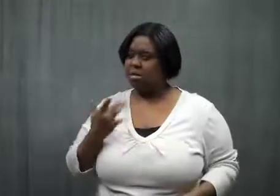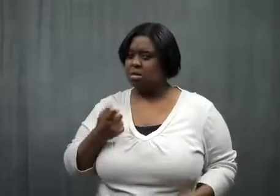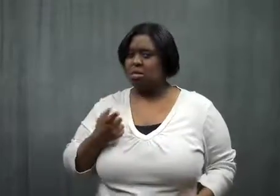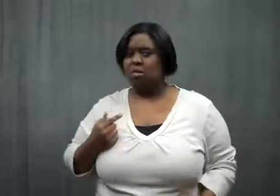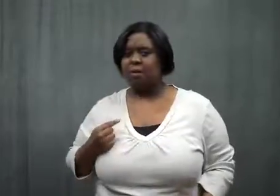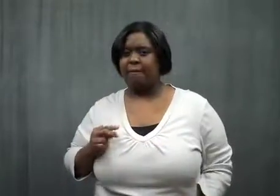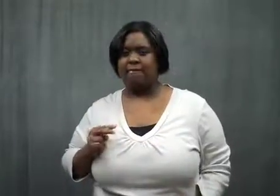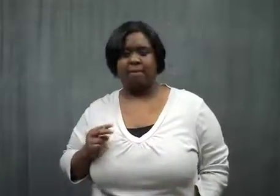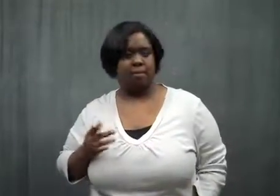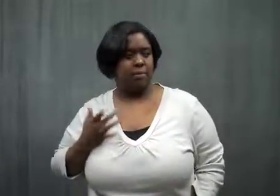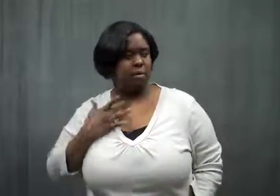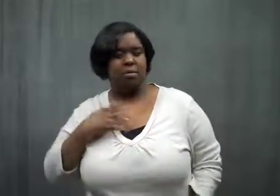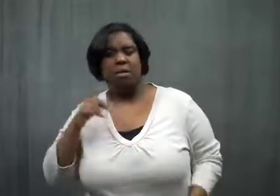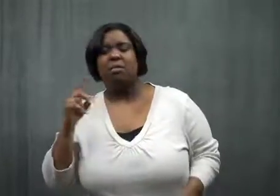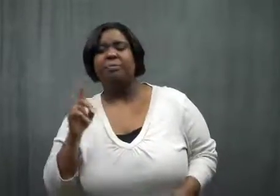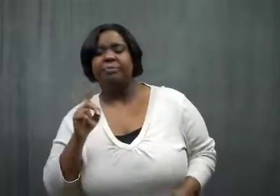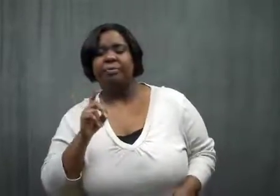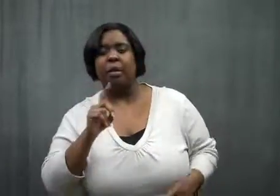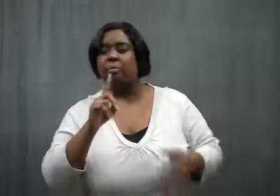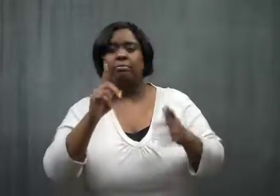I grumbled and headed back.